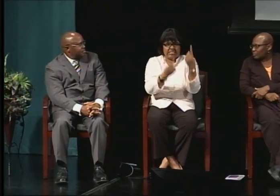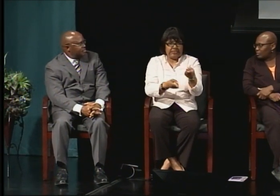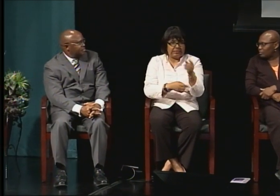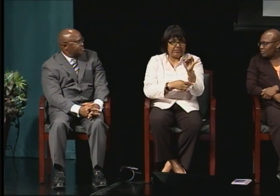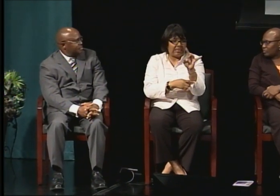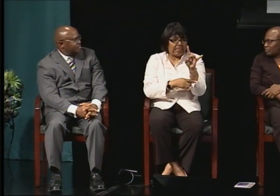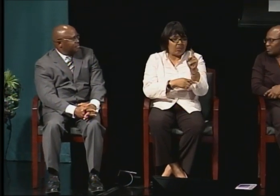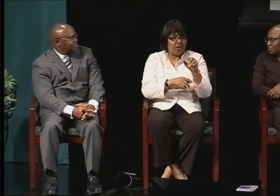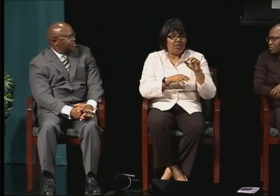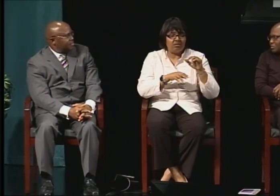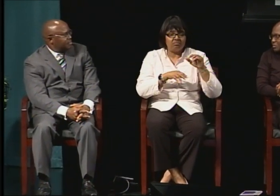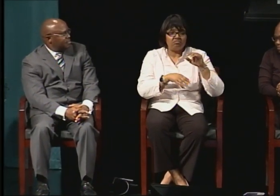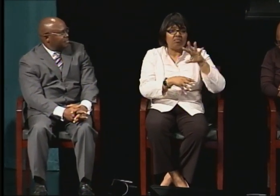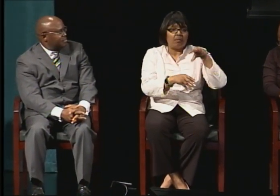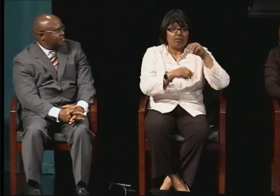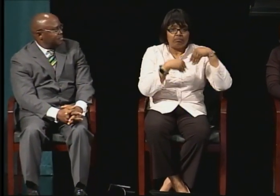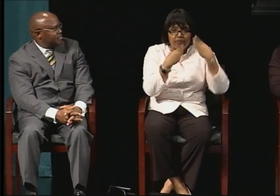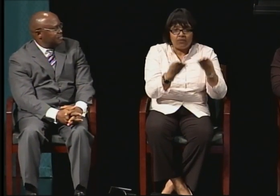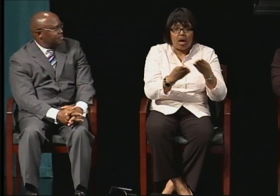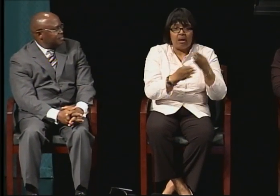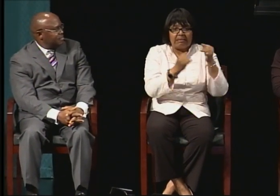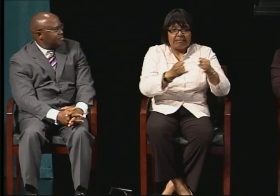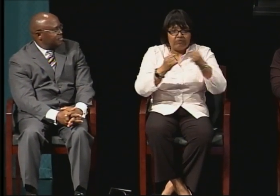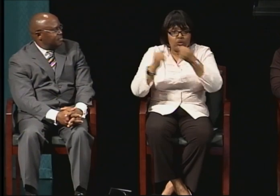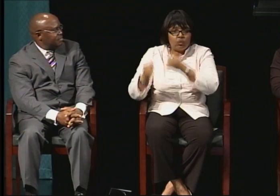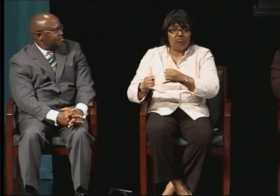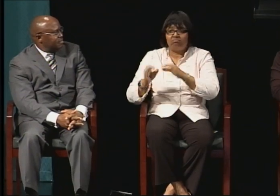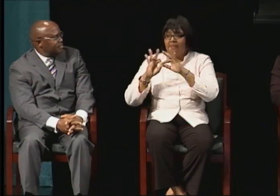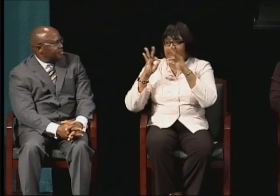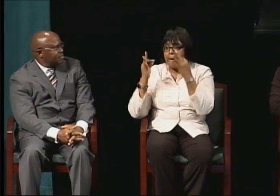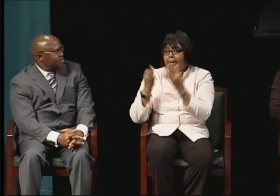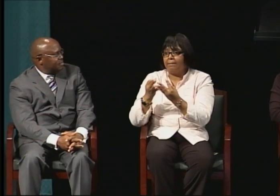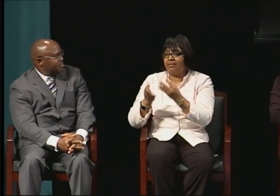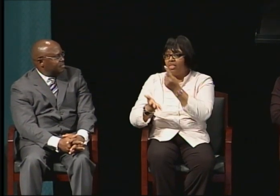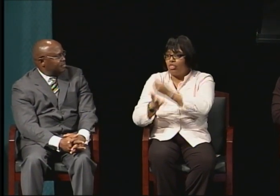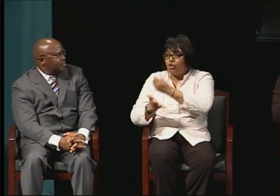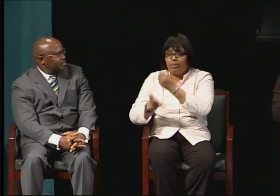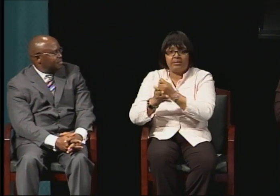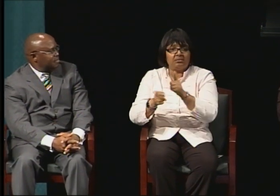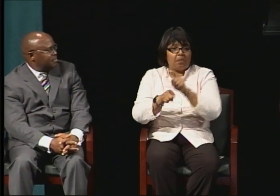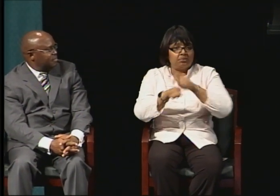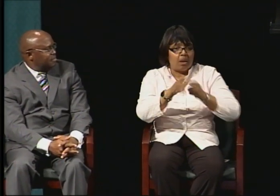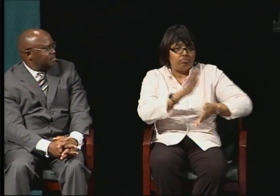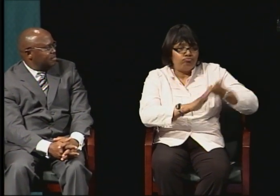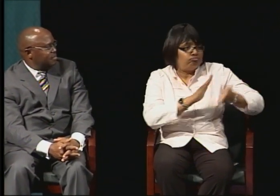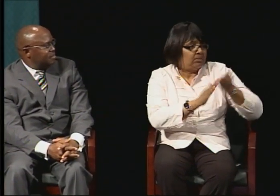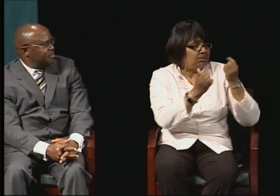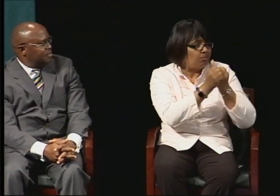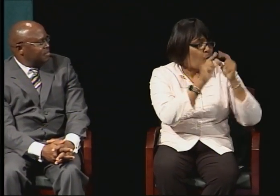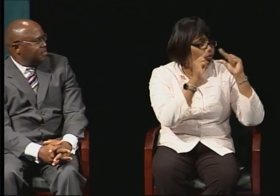individual and family therapy. I also worked to operate support groups and traveled